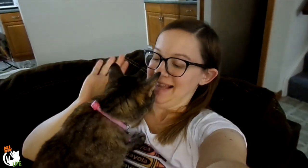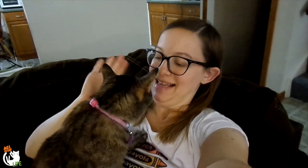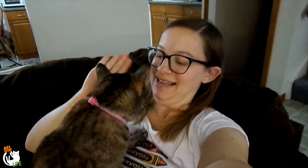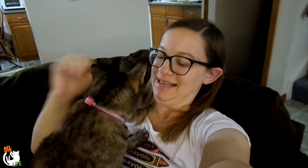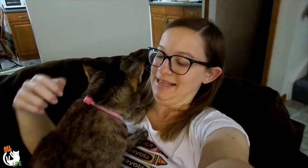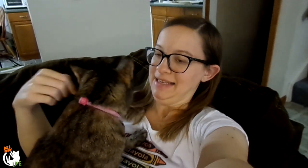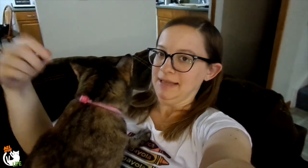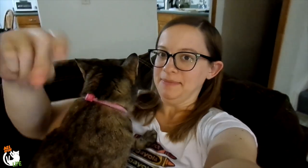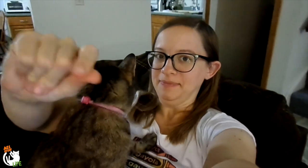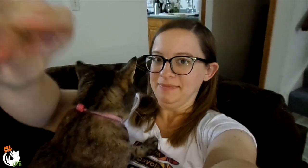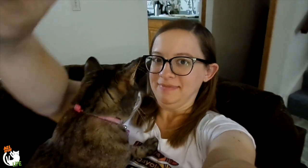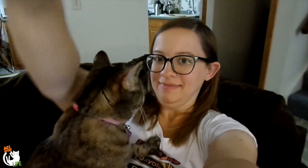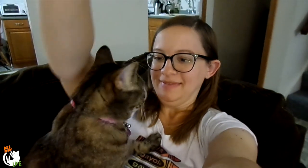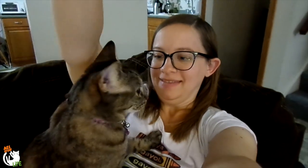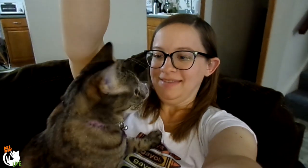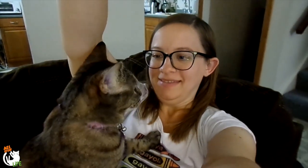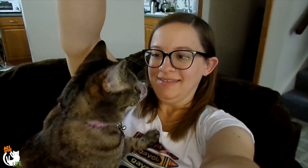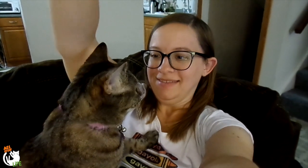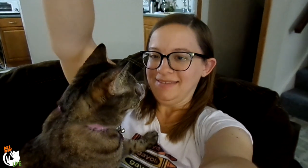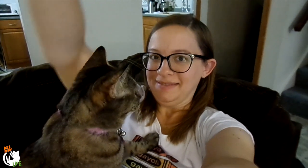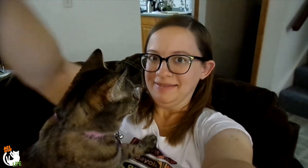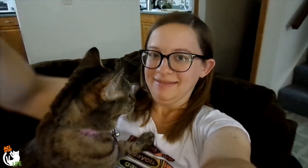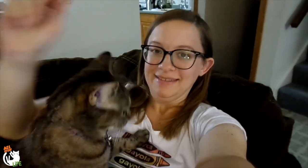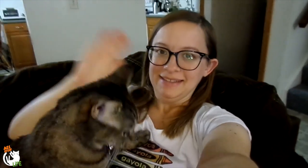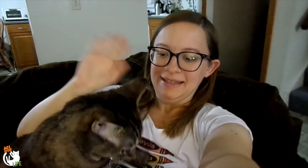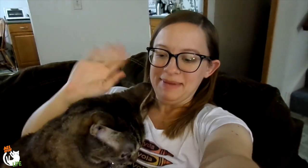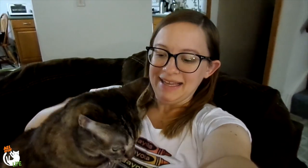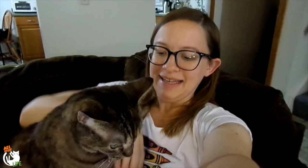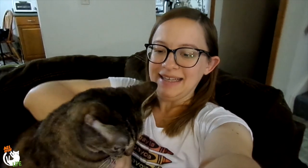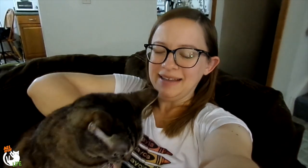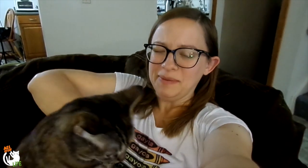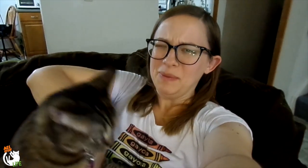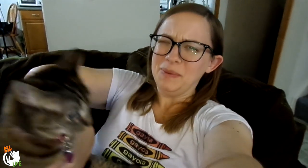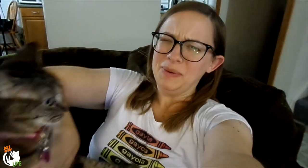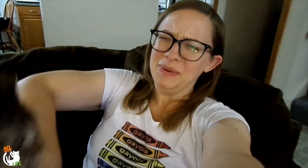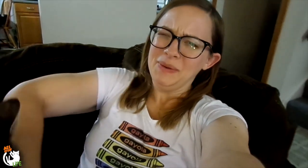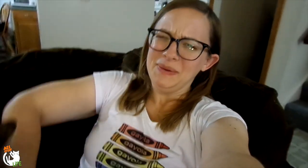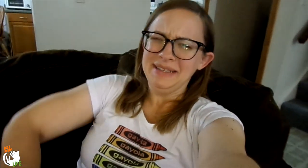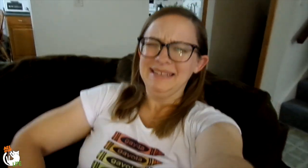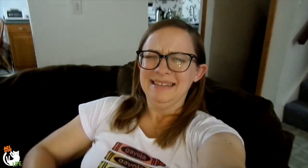Say bye! Over here. Say bye!